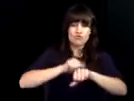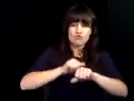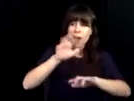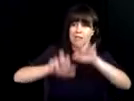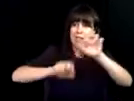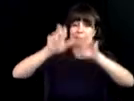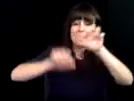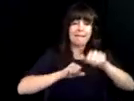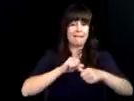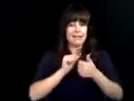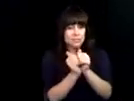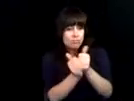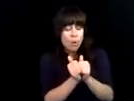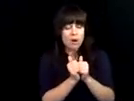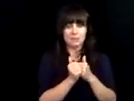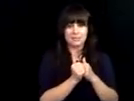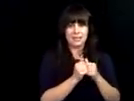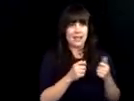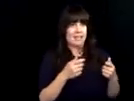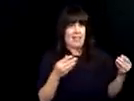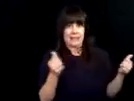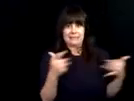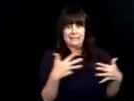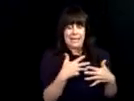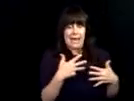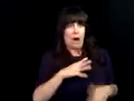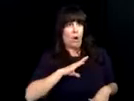bots. These kids also managed to rock